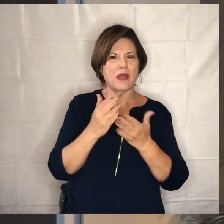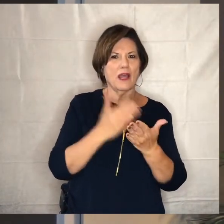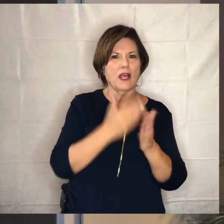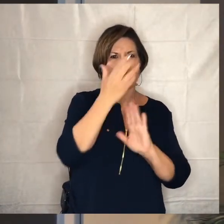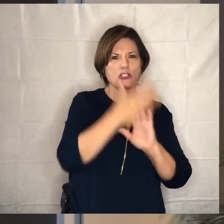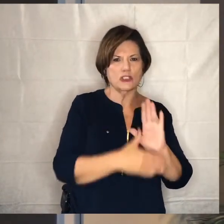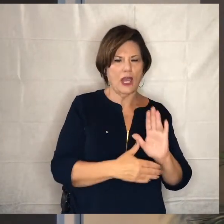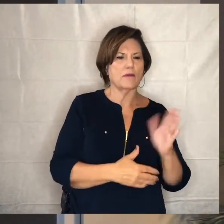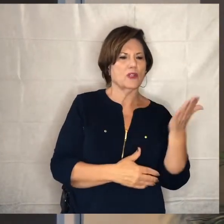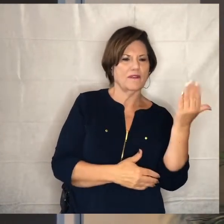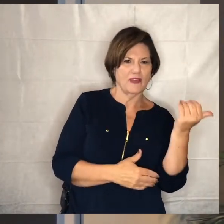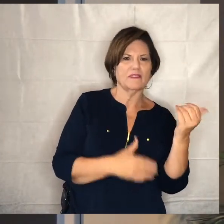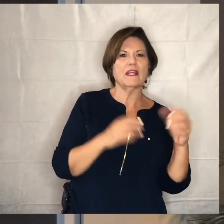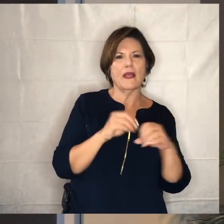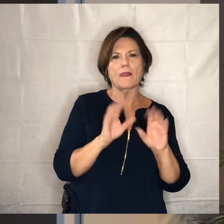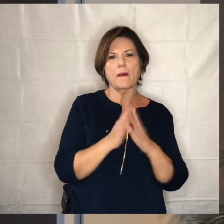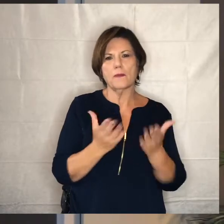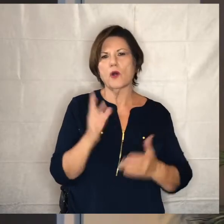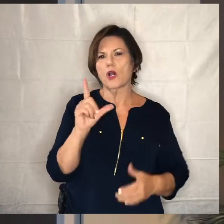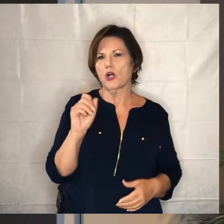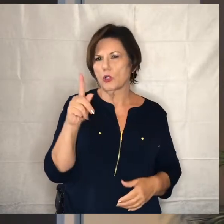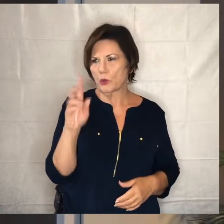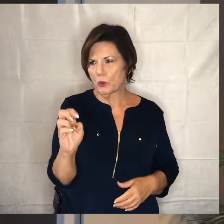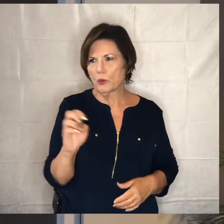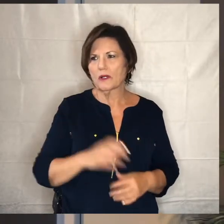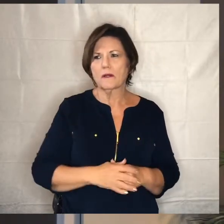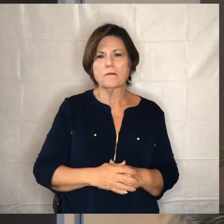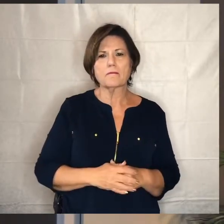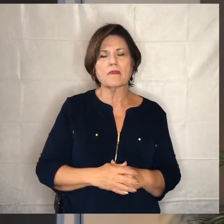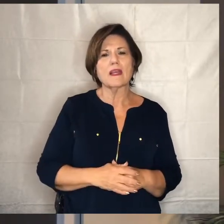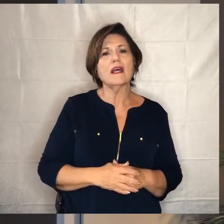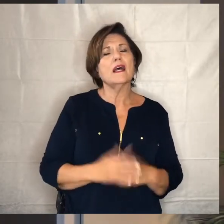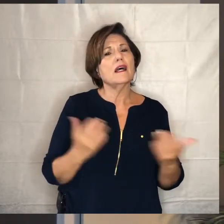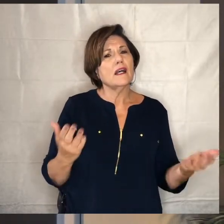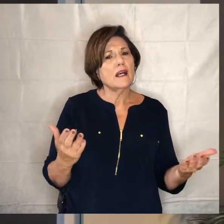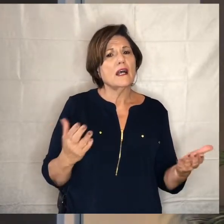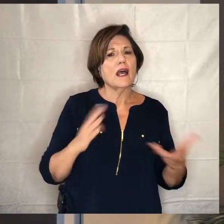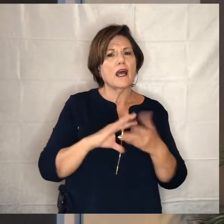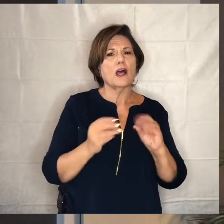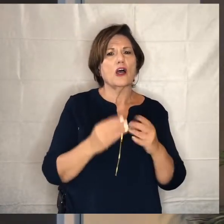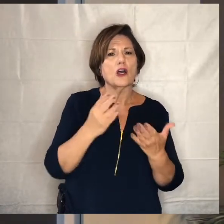in luke and so um and then within the context of just parables in general